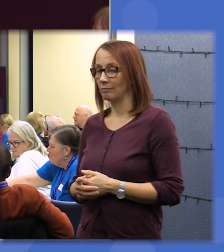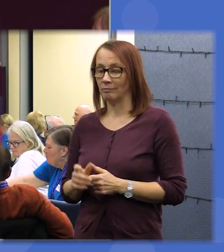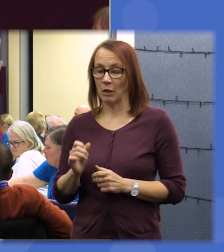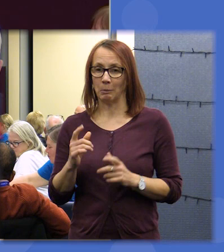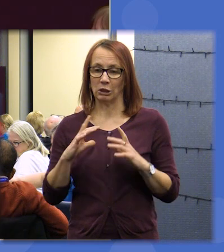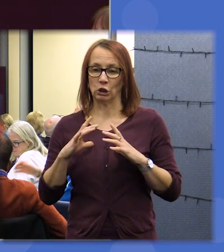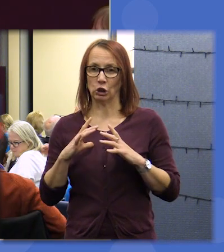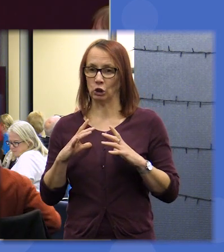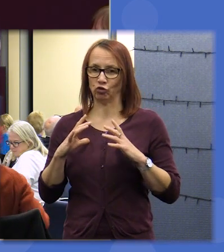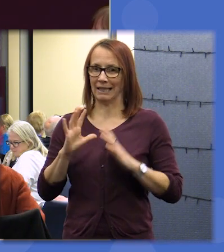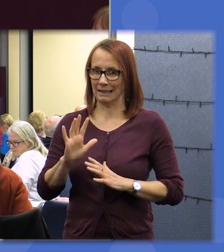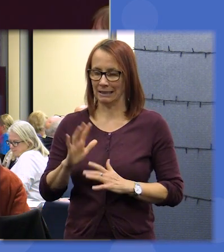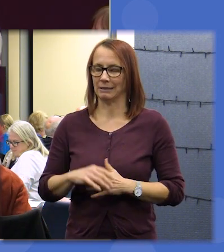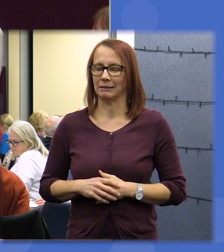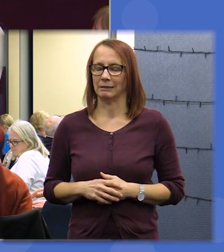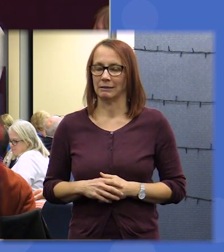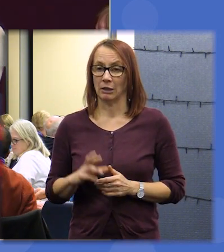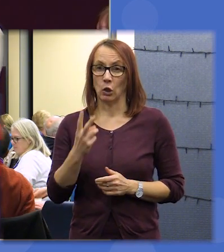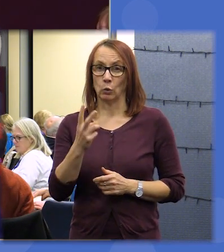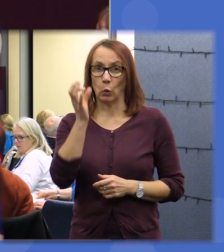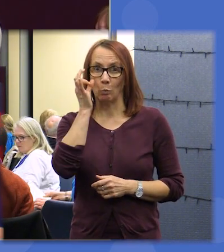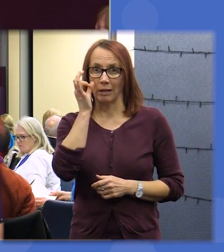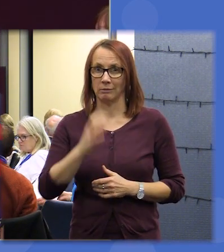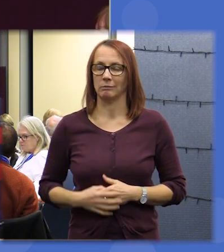brilliant so we keep you in suspense for two minutes and the results will be here